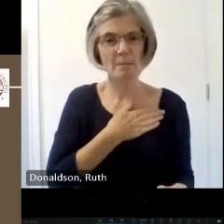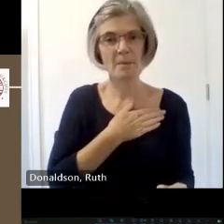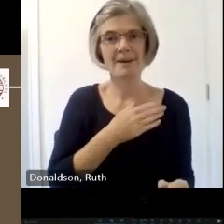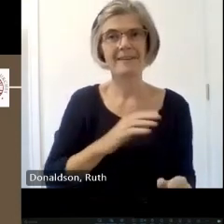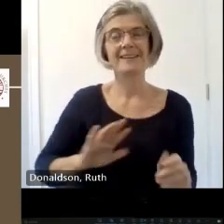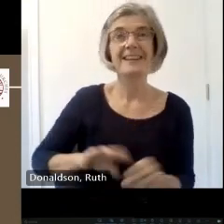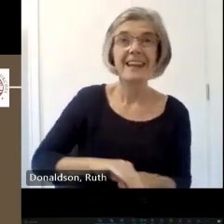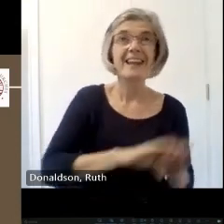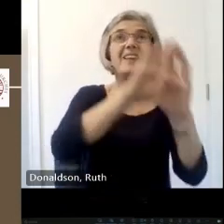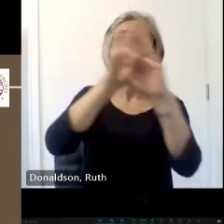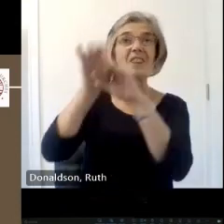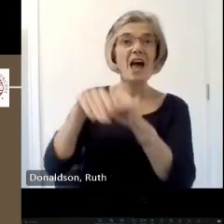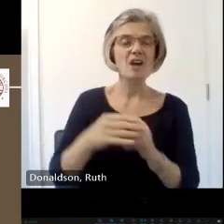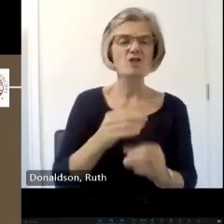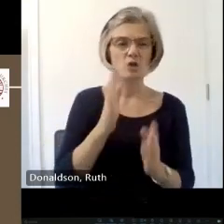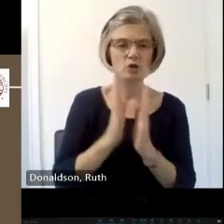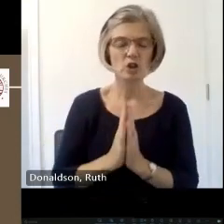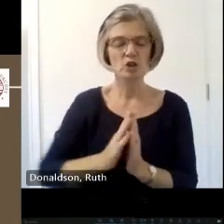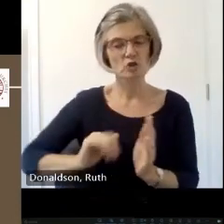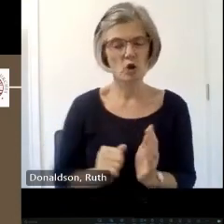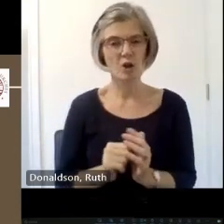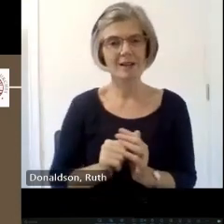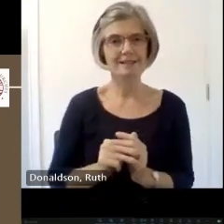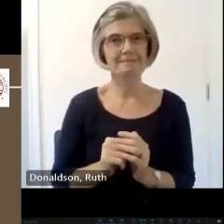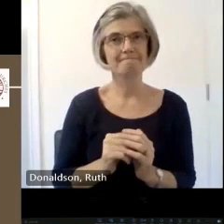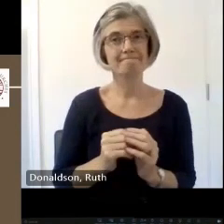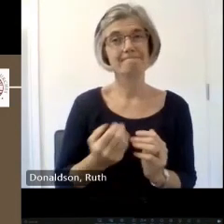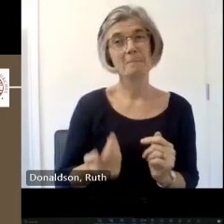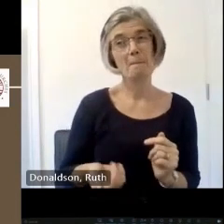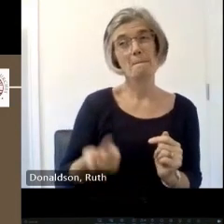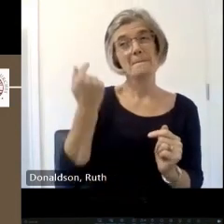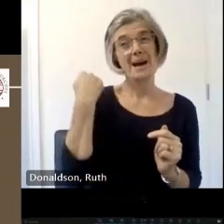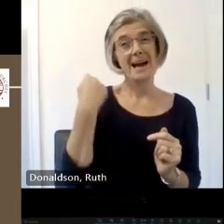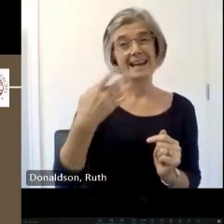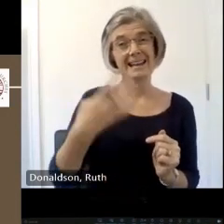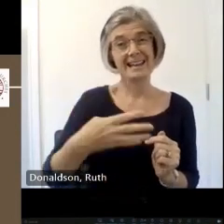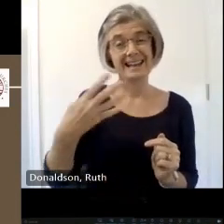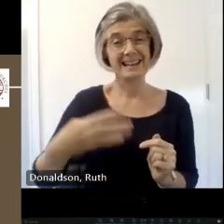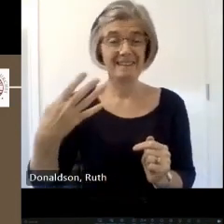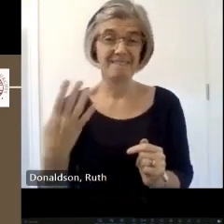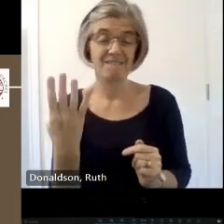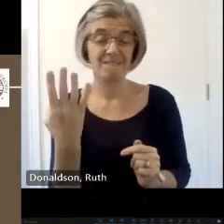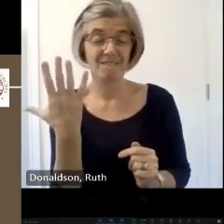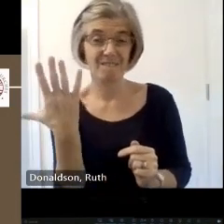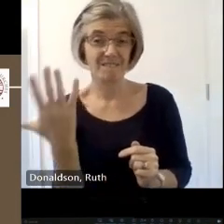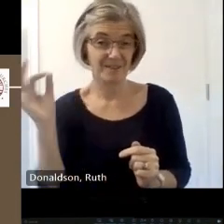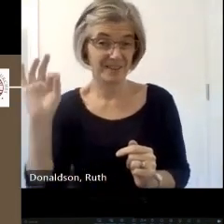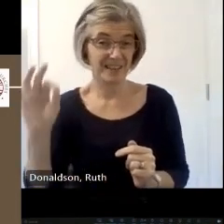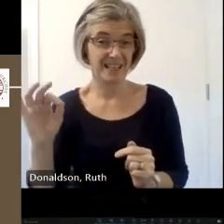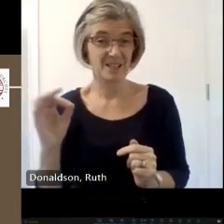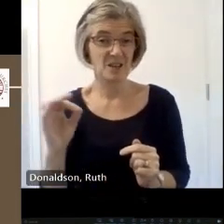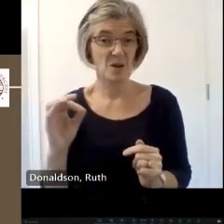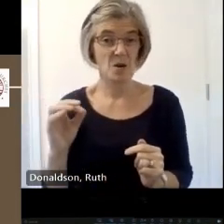the late 1950s when roughly 1.3 million Scots or one in four were members uh during this year's